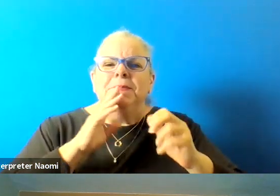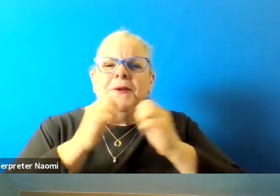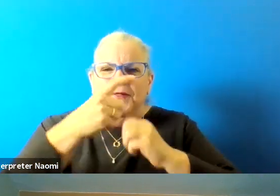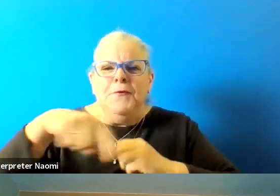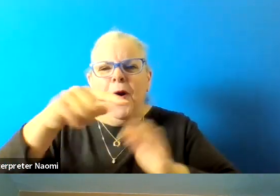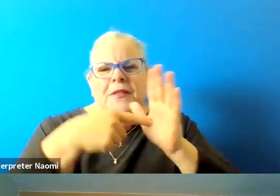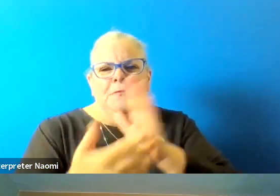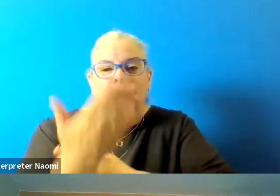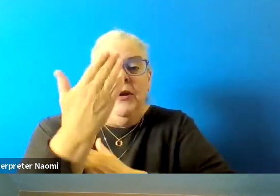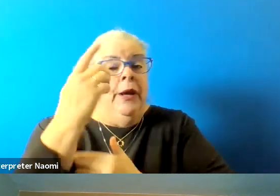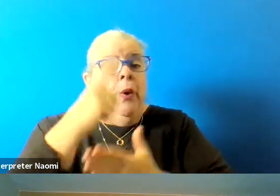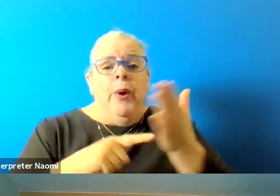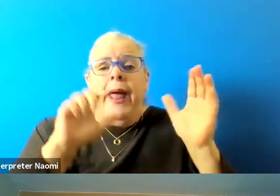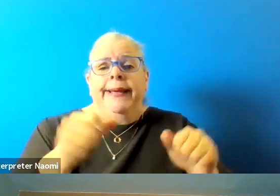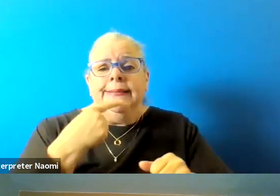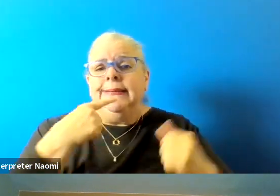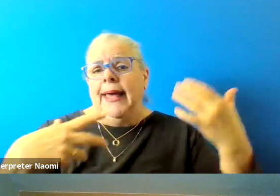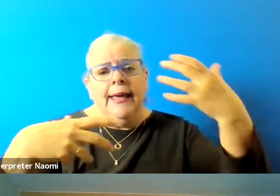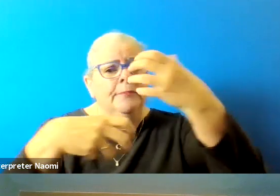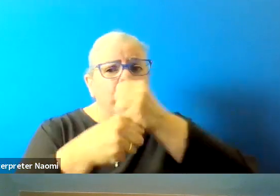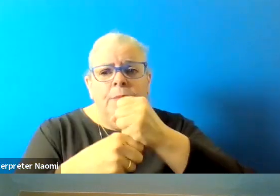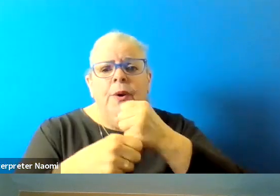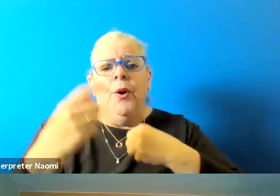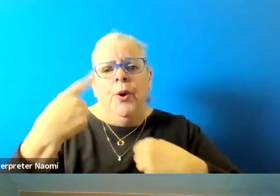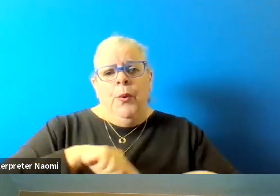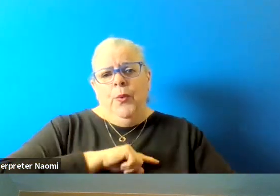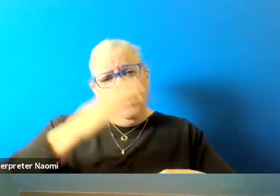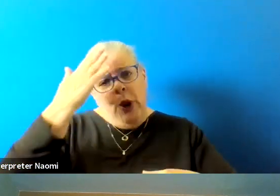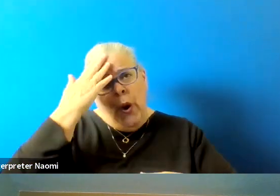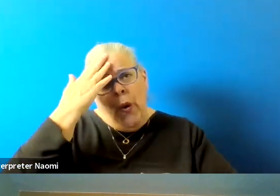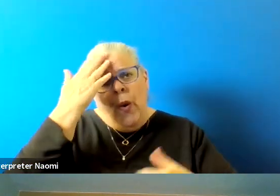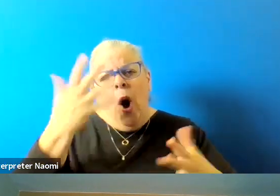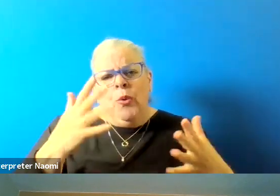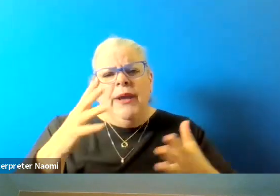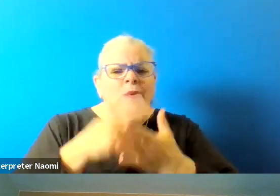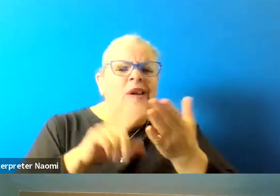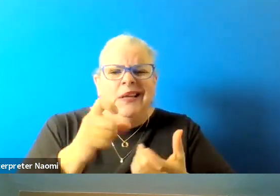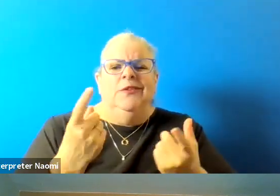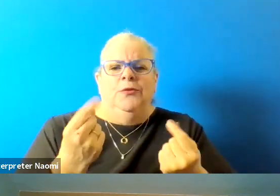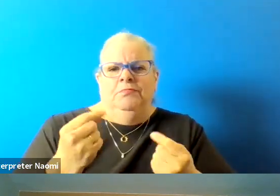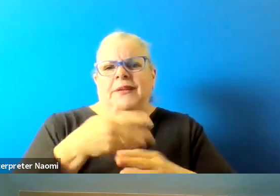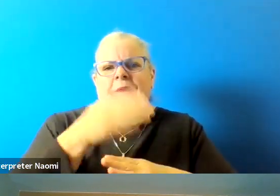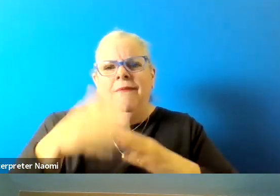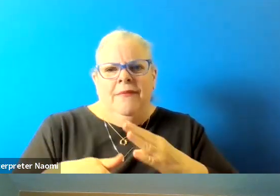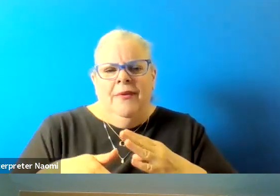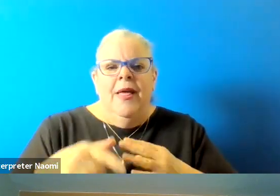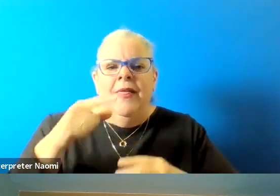All I can say is, we know what has to be done. There has been folks that preceded us